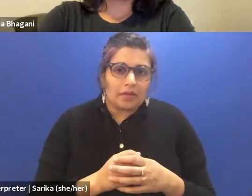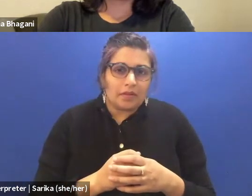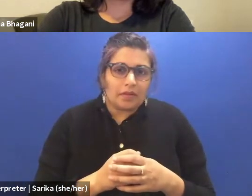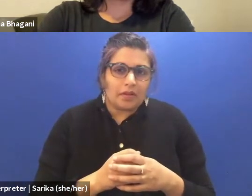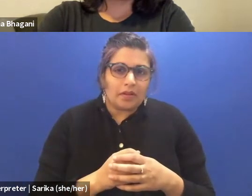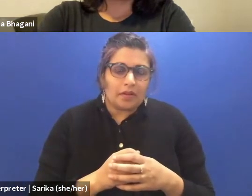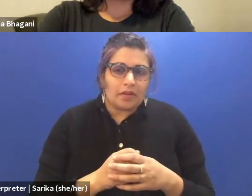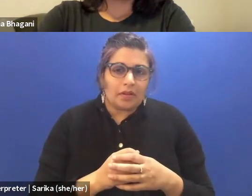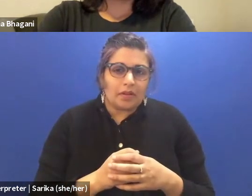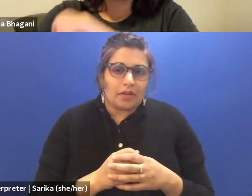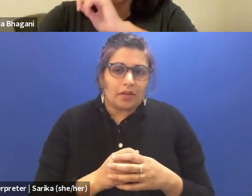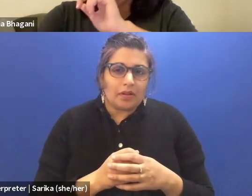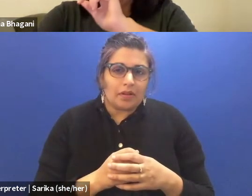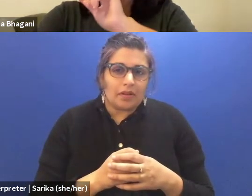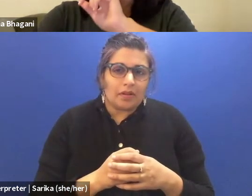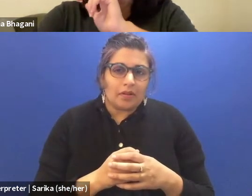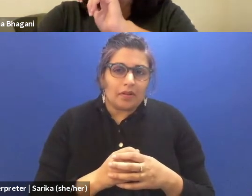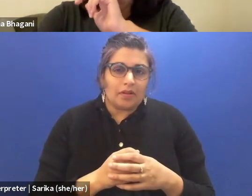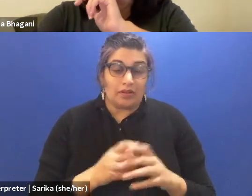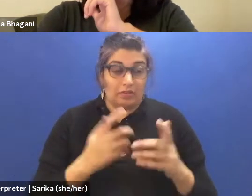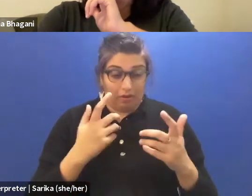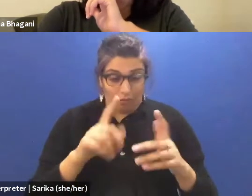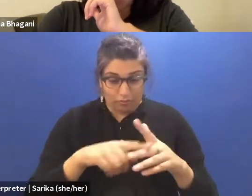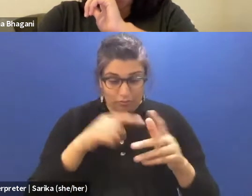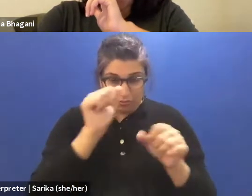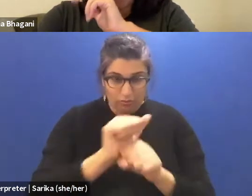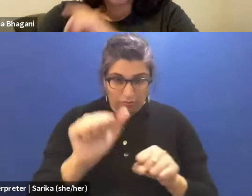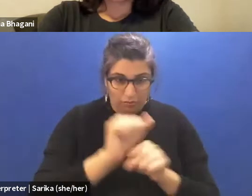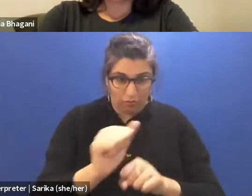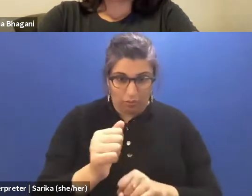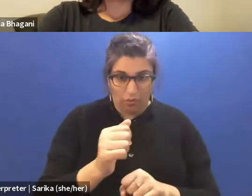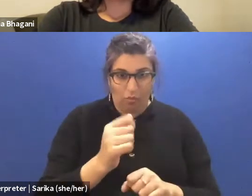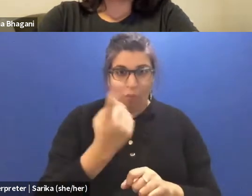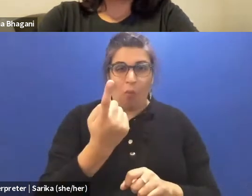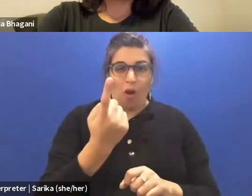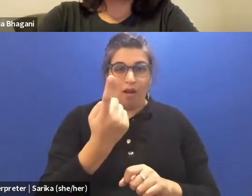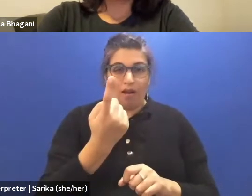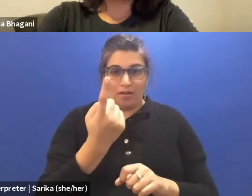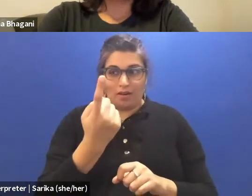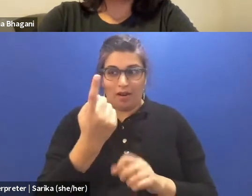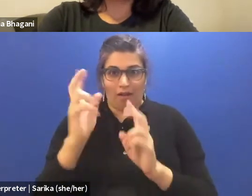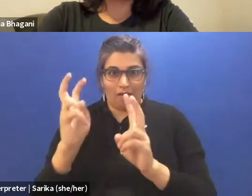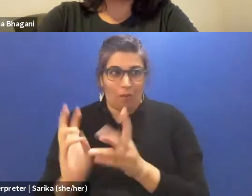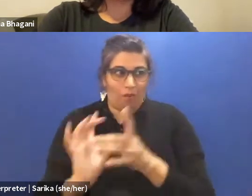And I will go into work on one of the subject that is talking on the moment to me.